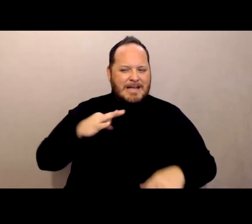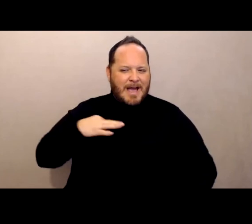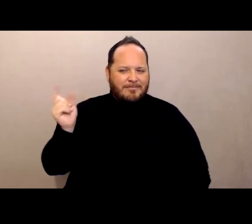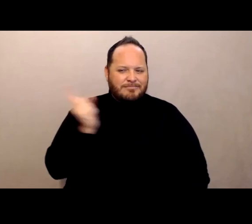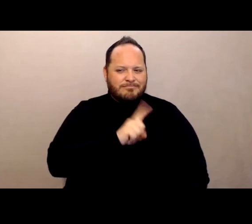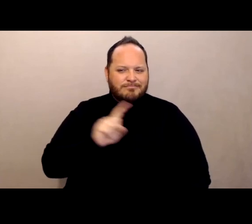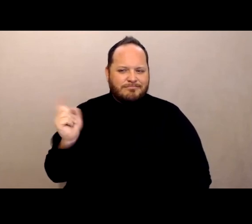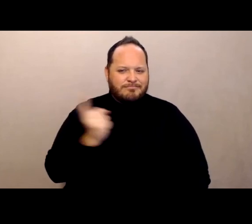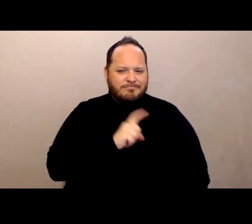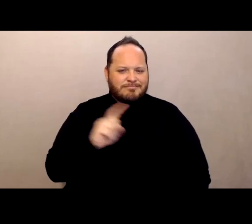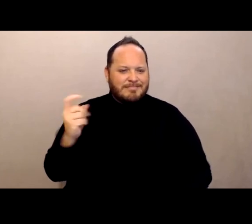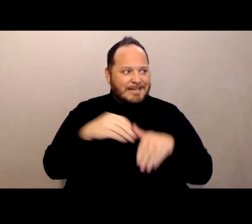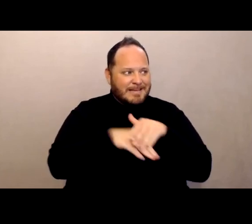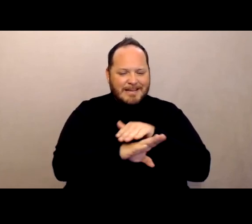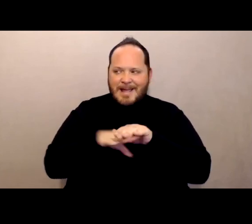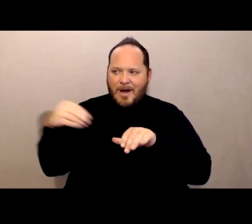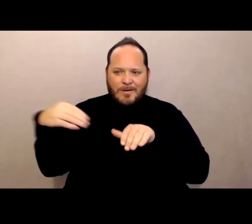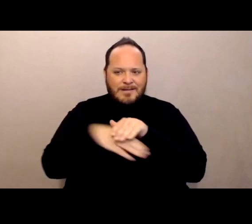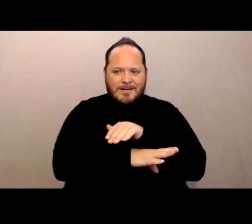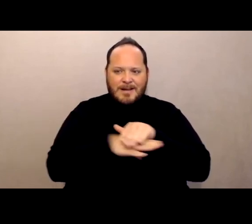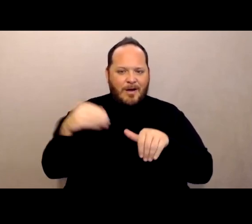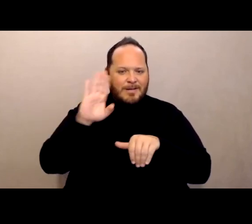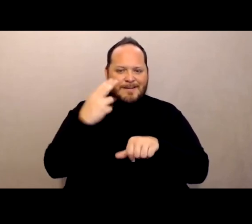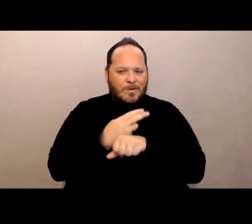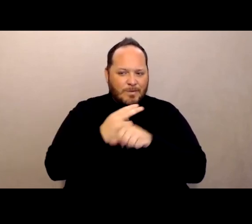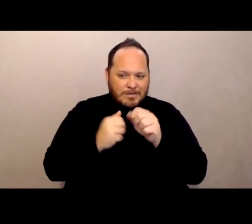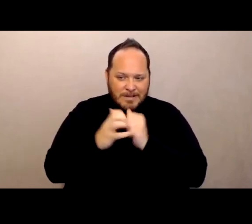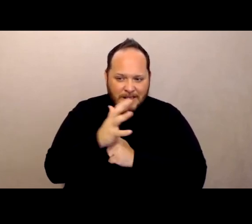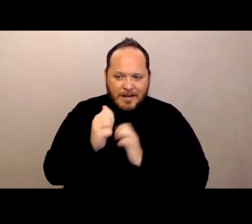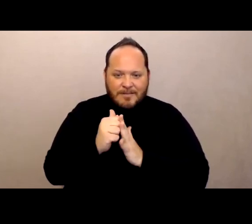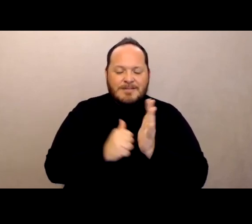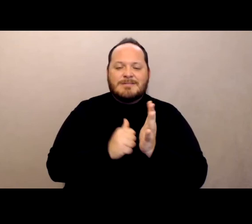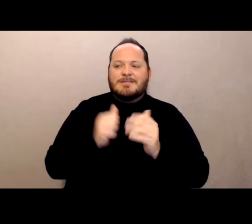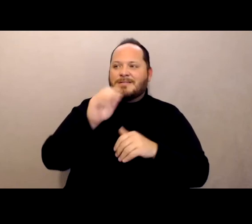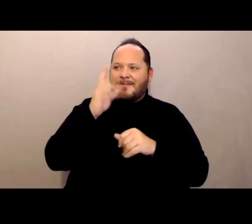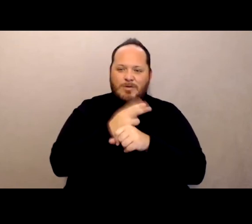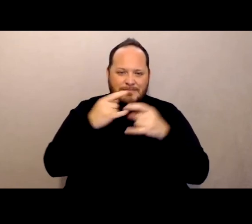they were completely ignoring all the precautions. And these were the health care providers.